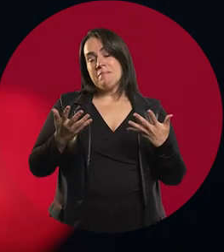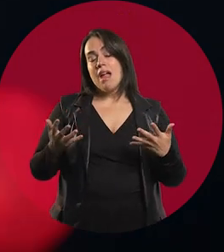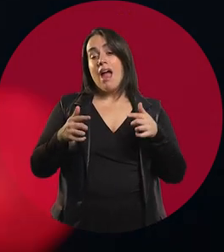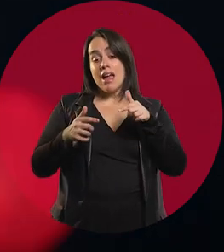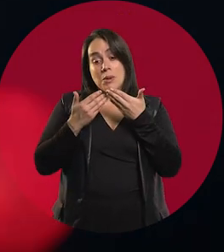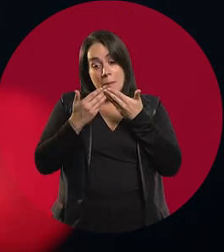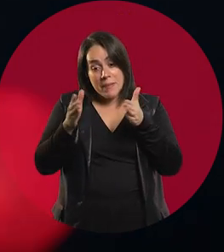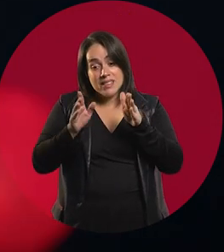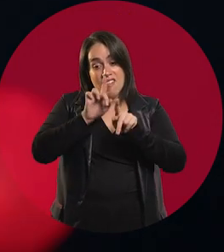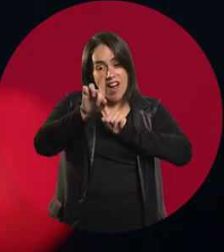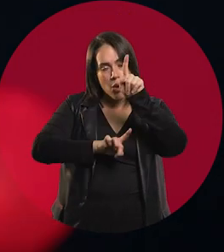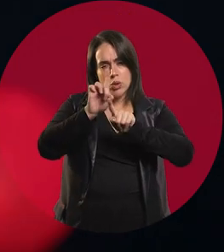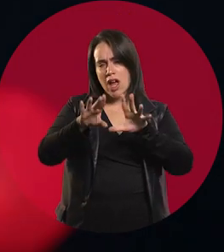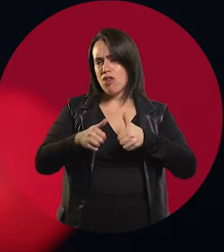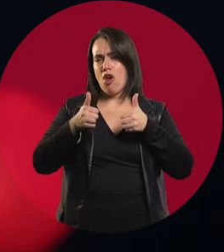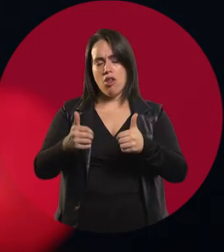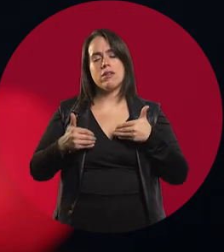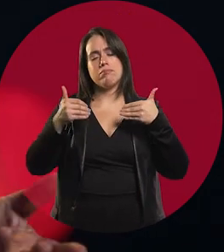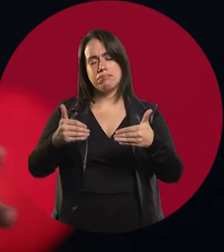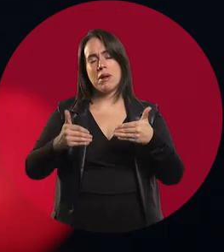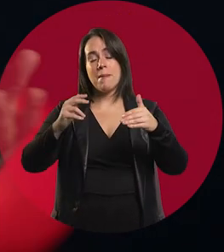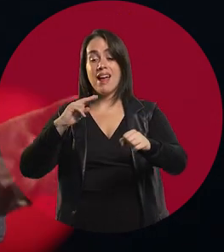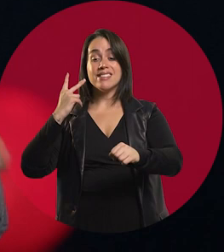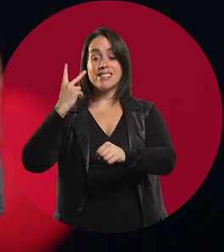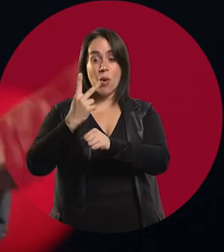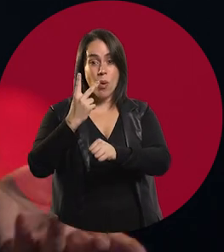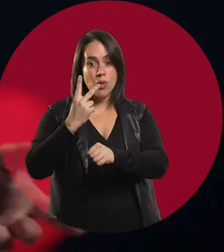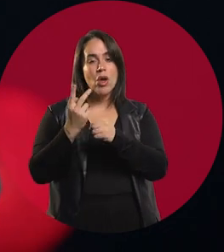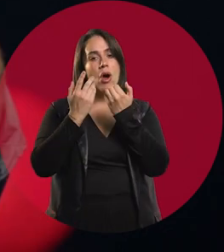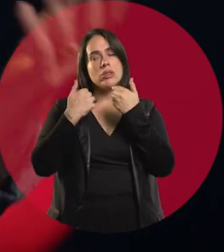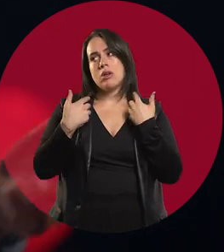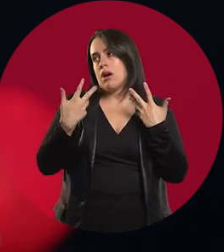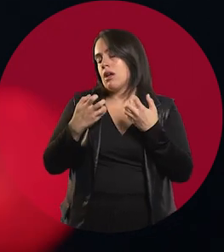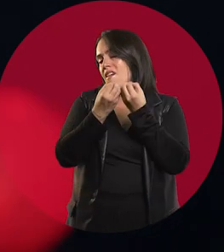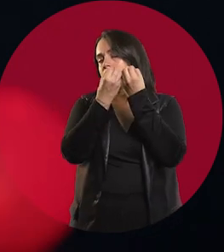And at first everything was fine until I had to... Second year, Anatomy began, and that's where I wanted to drop it.